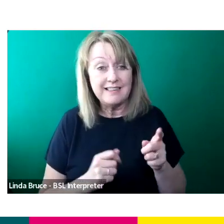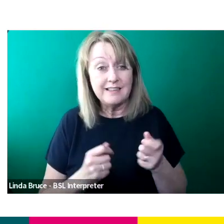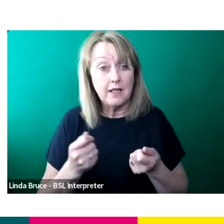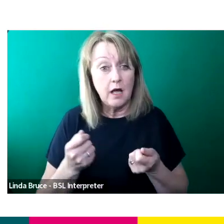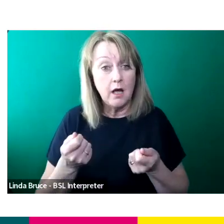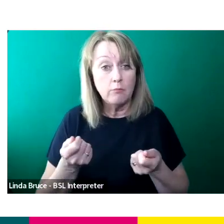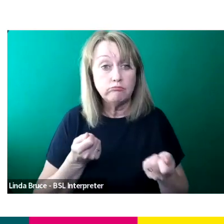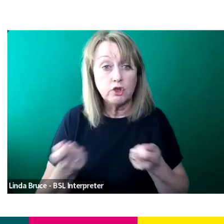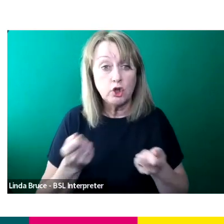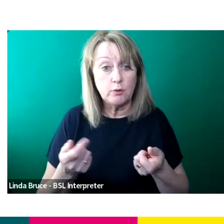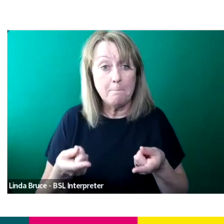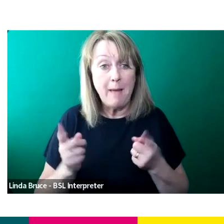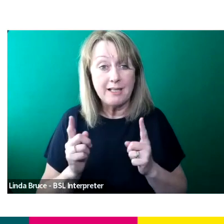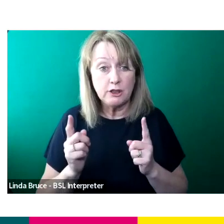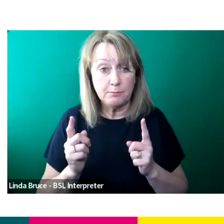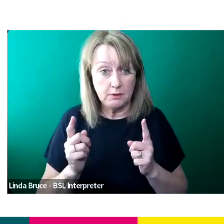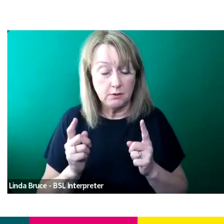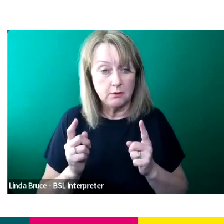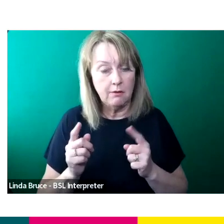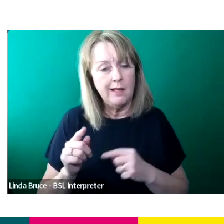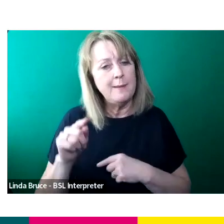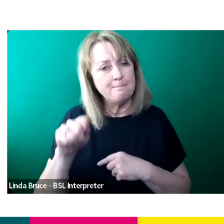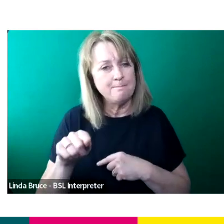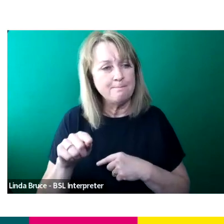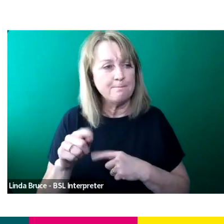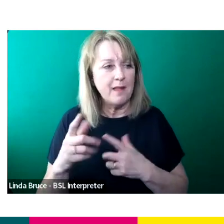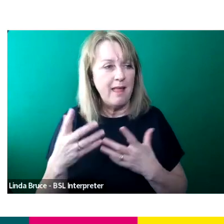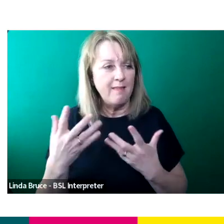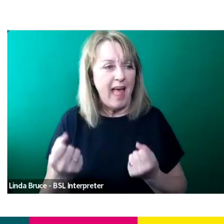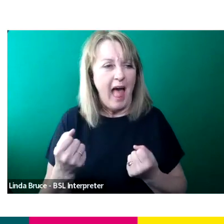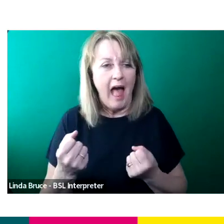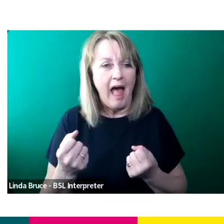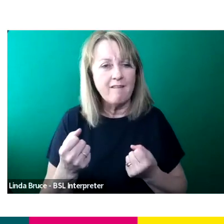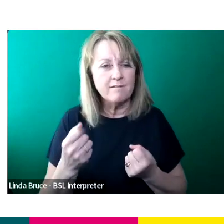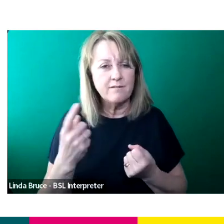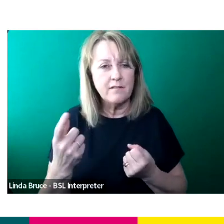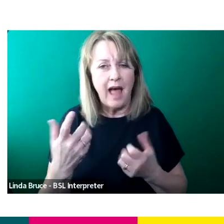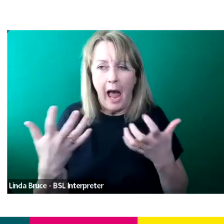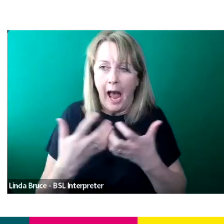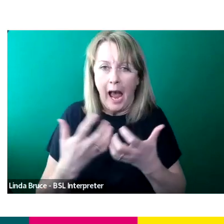Production management, they very much look after the logistics side of things.